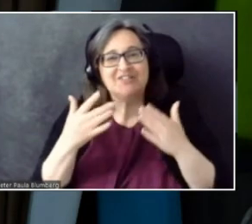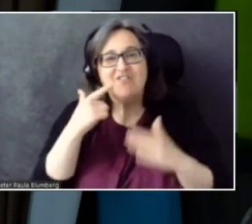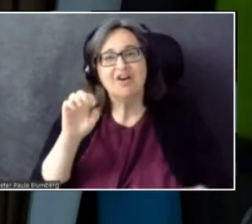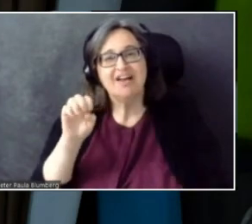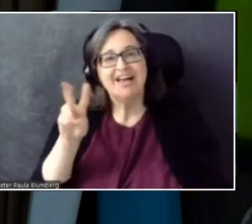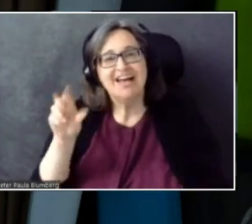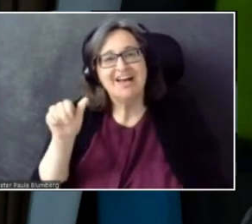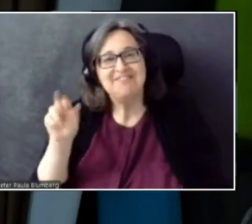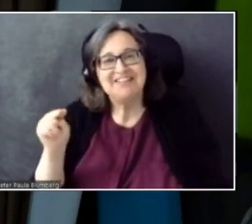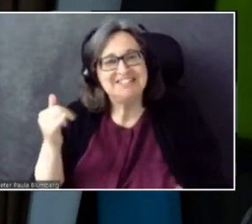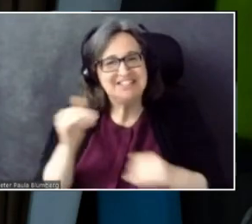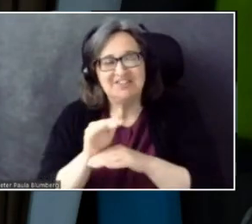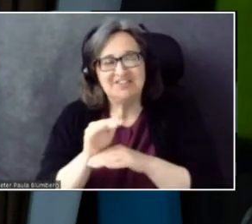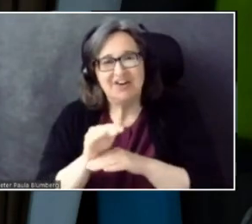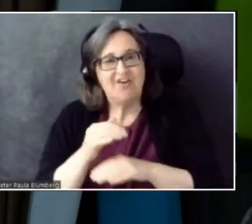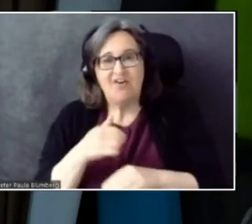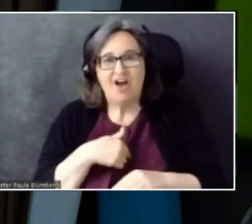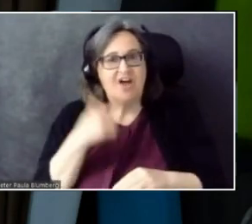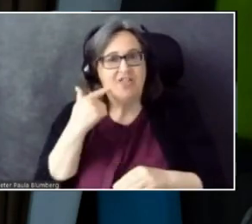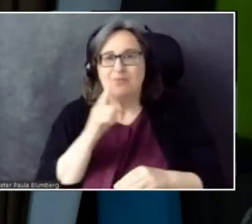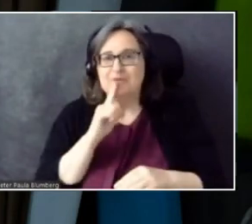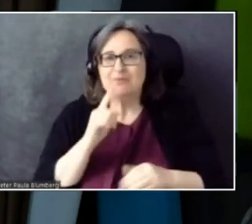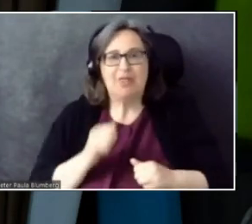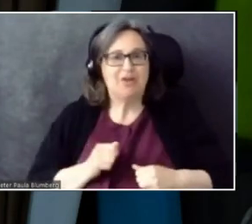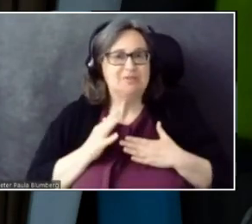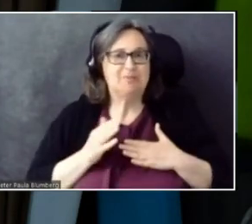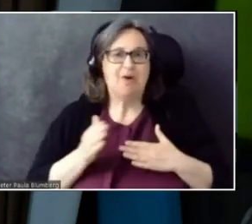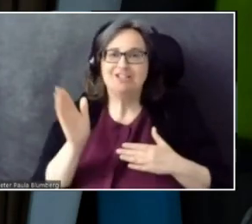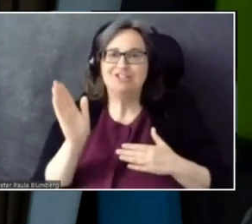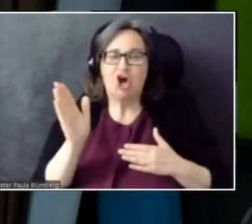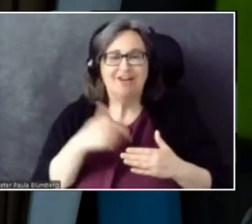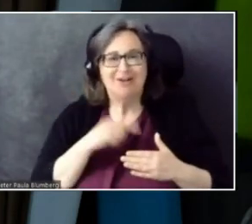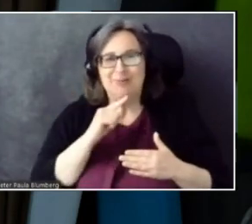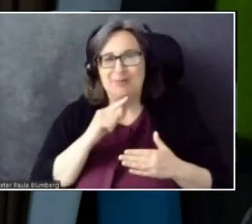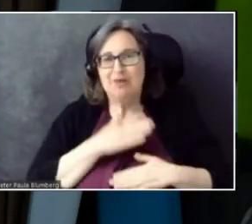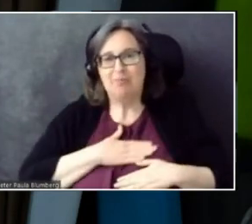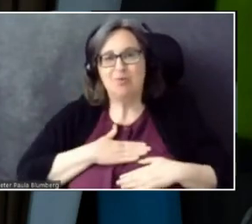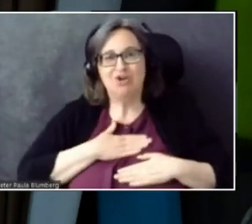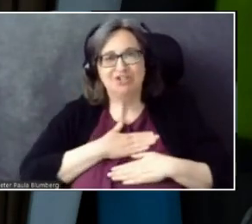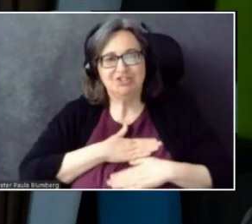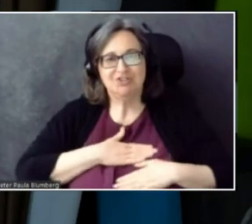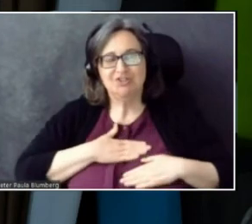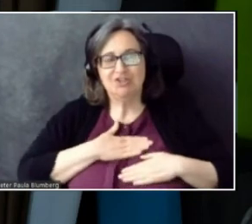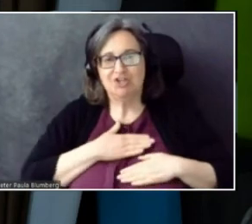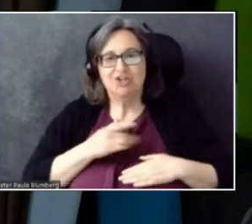I really appreciate that you were showing concrete code examples.